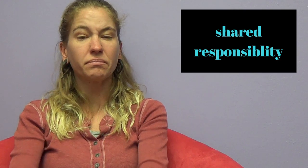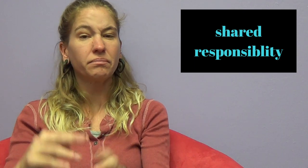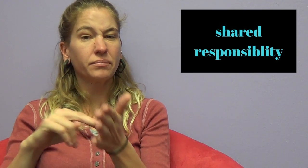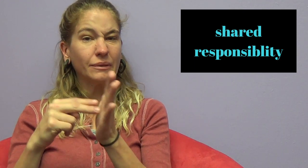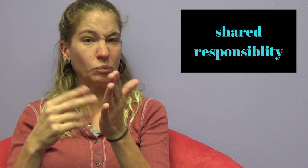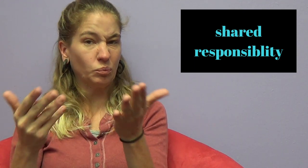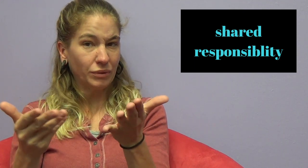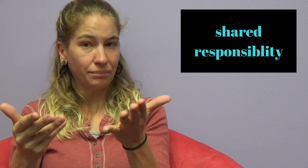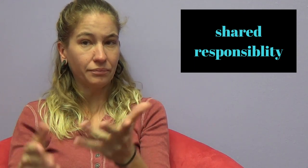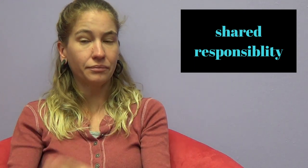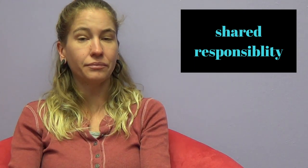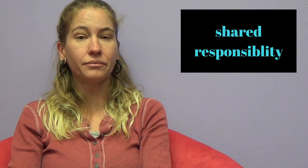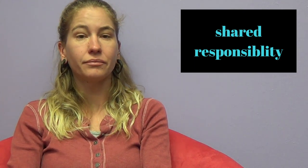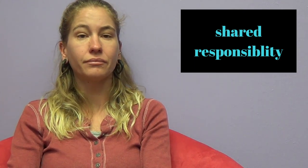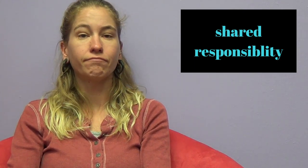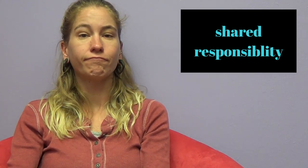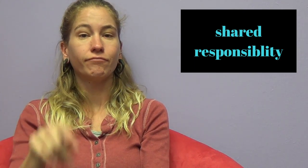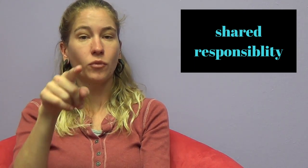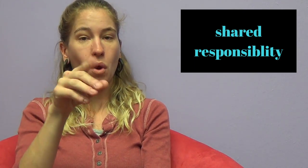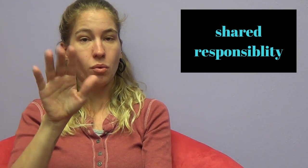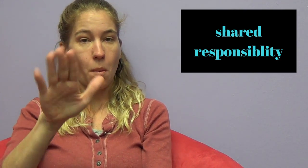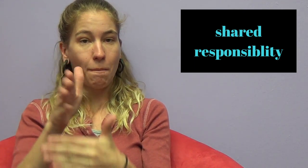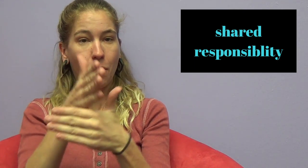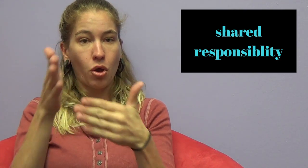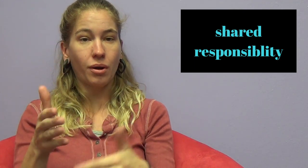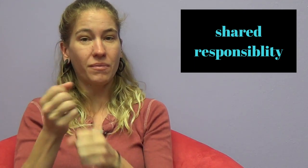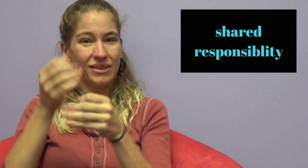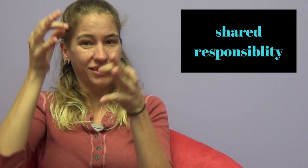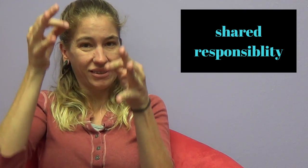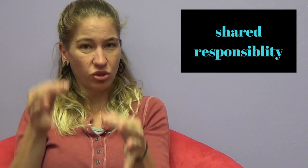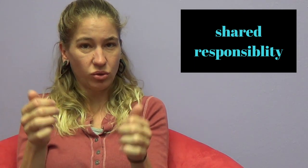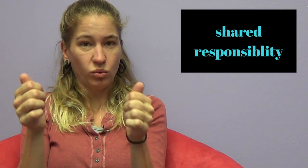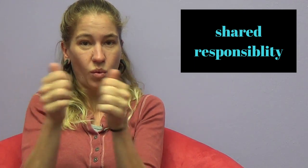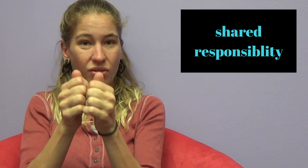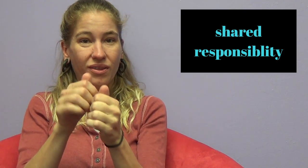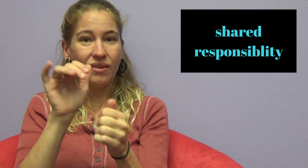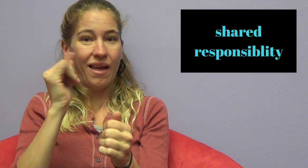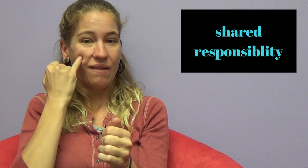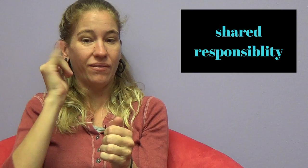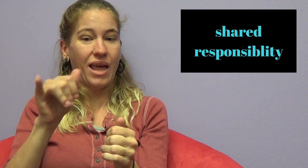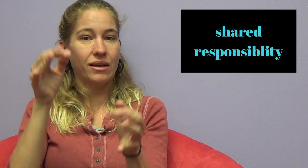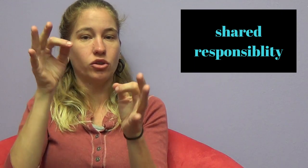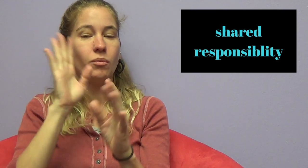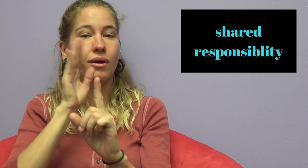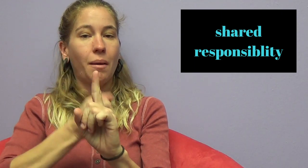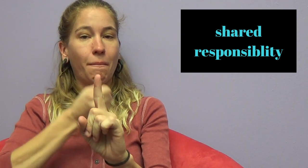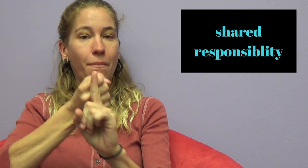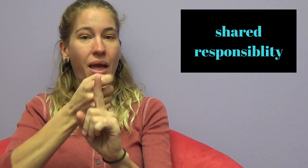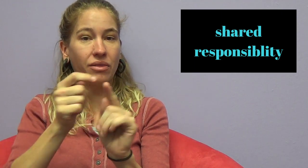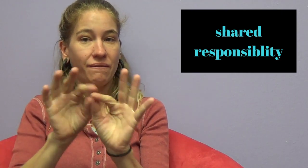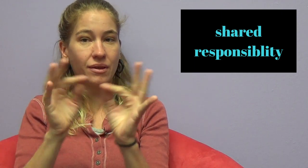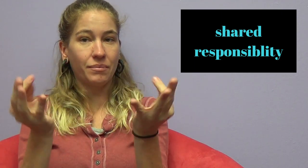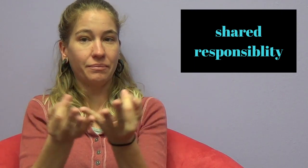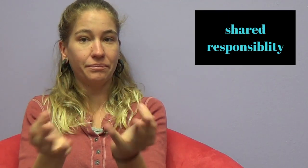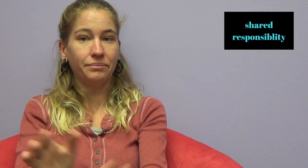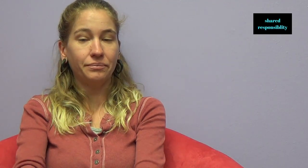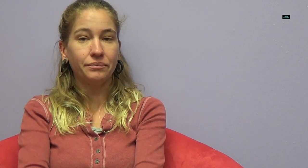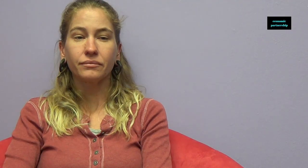What does it mean? It means you and your partner make decisions together if that decision would impact the family.